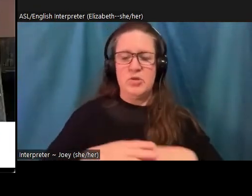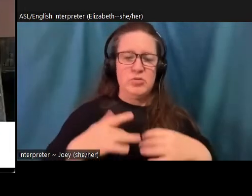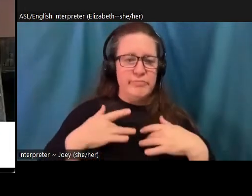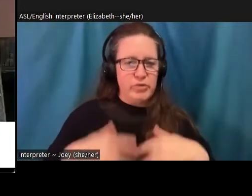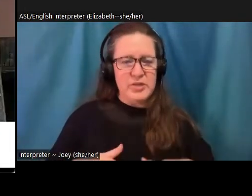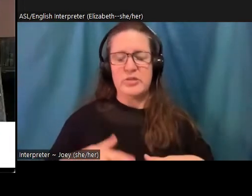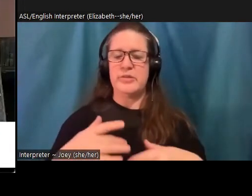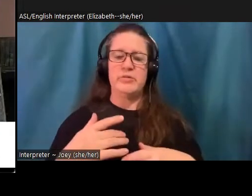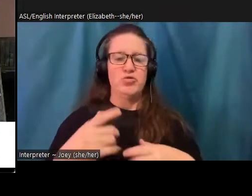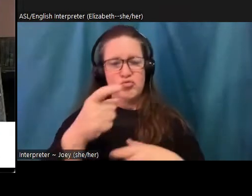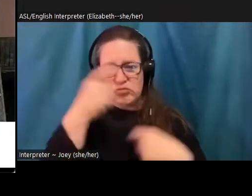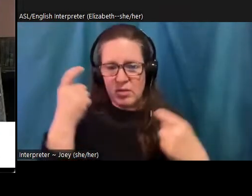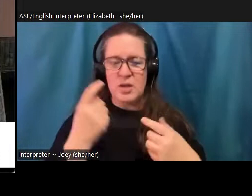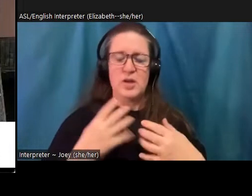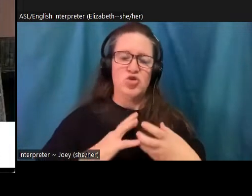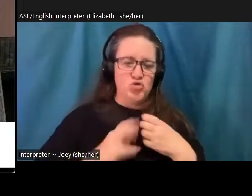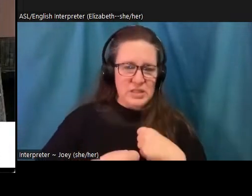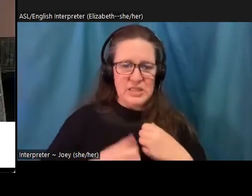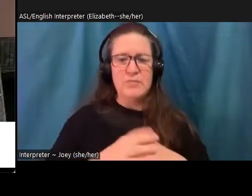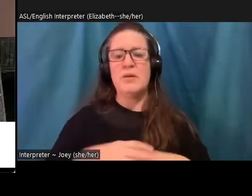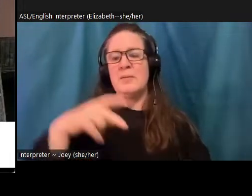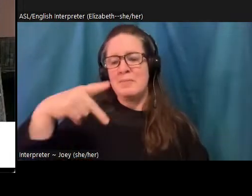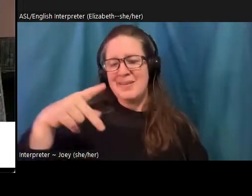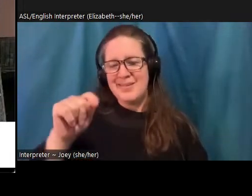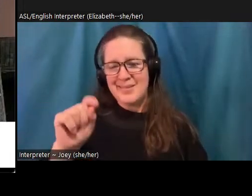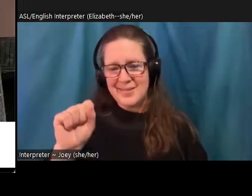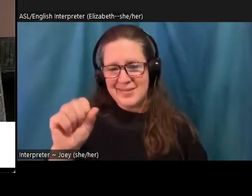abuse. These effects have been shown to develop in anywhere